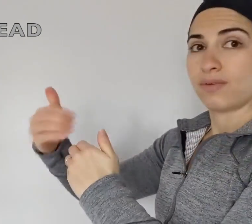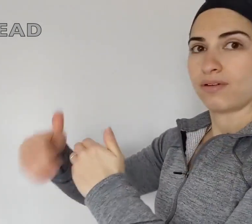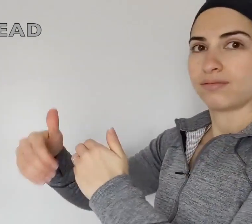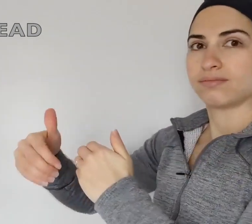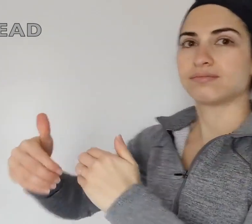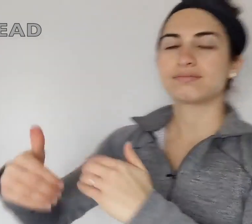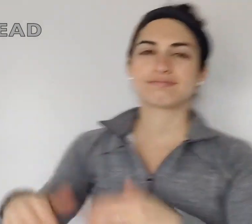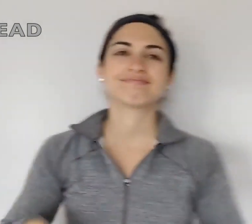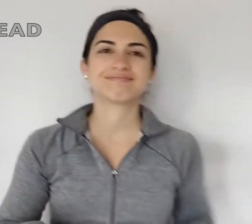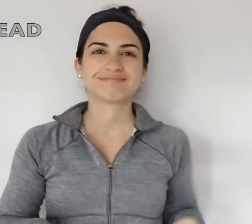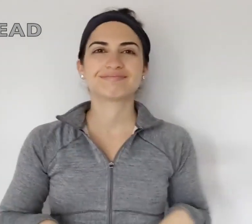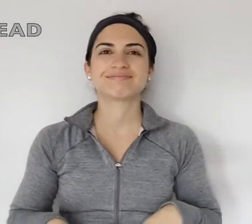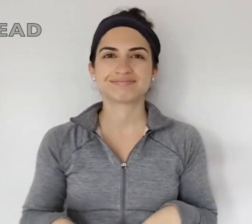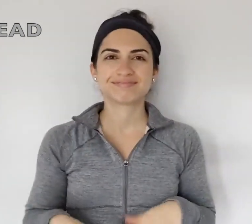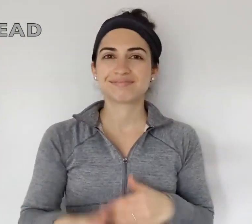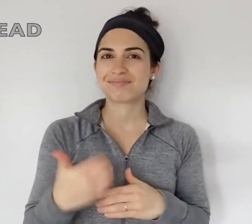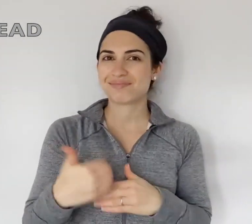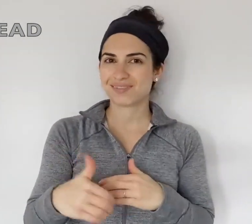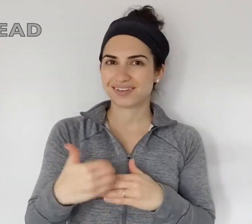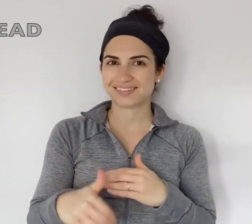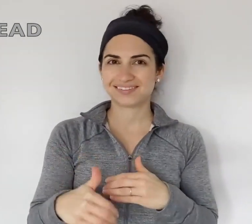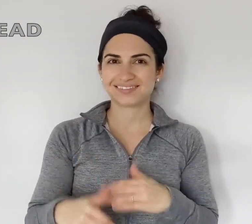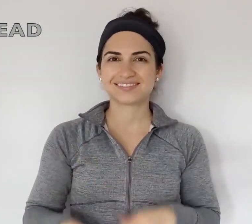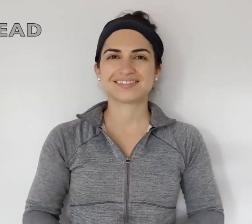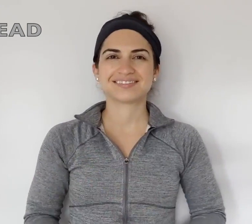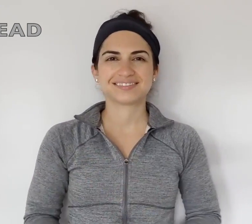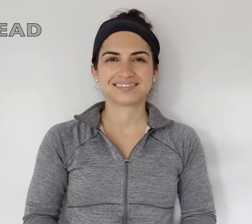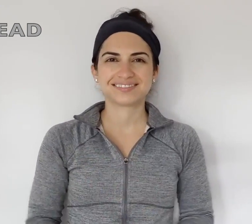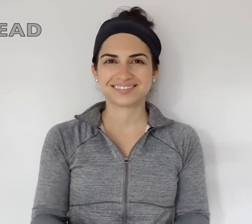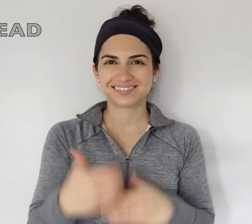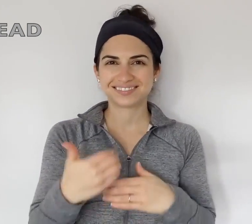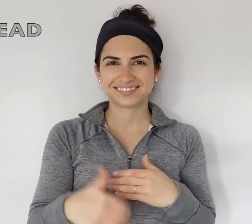BREAD, BREAD